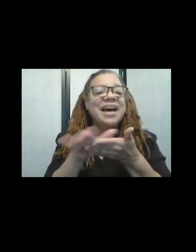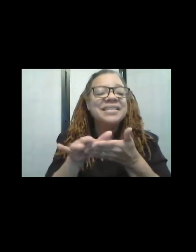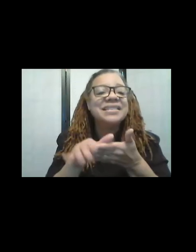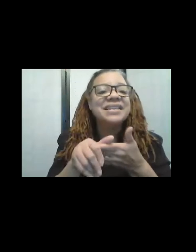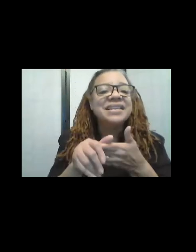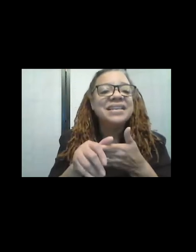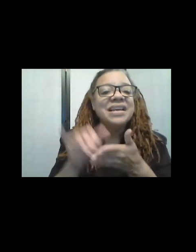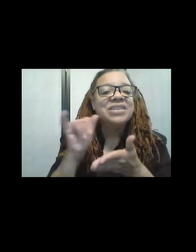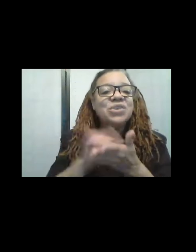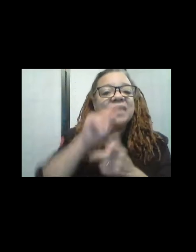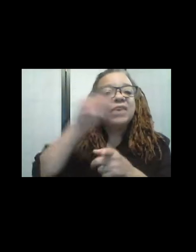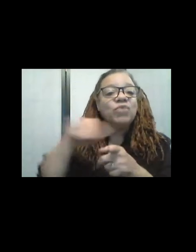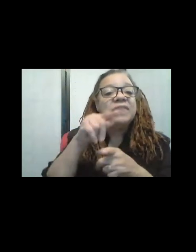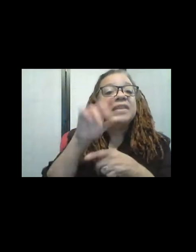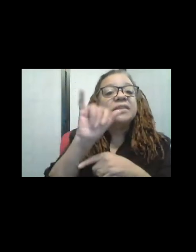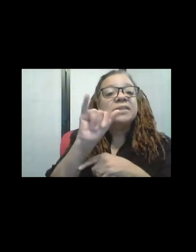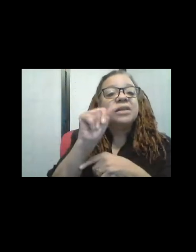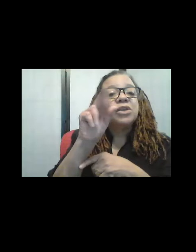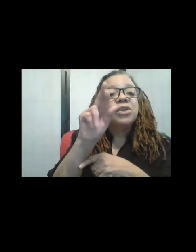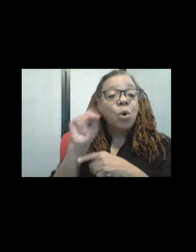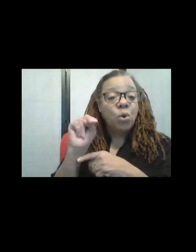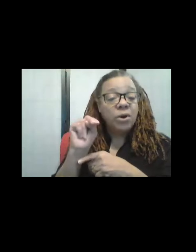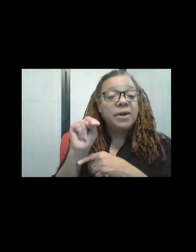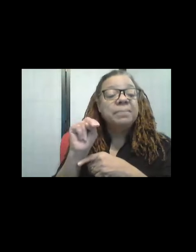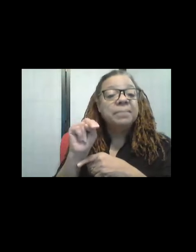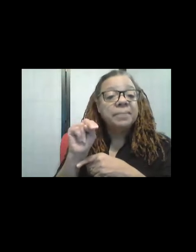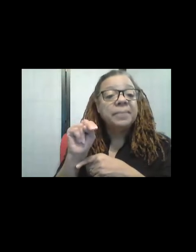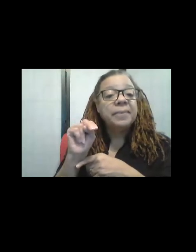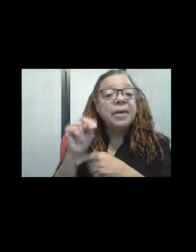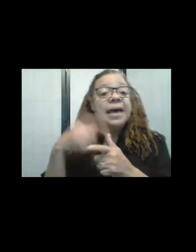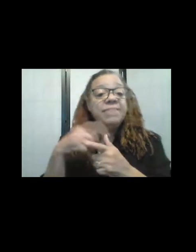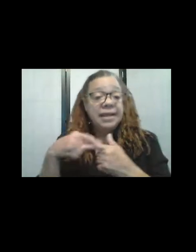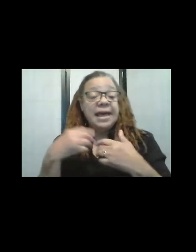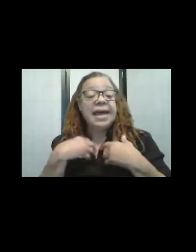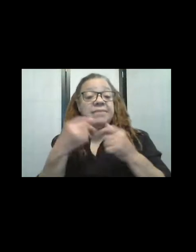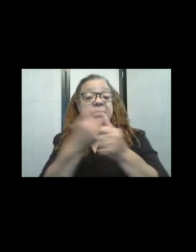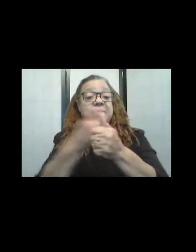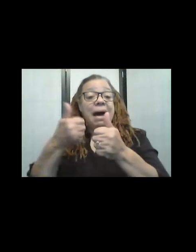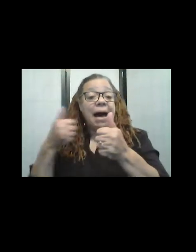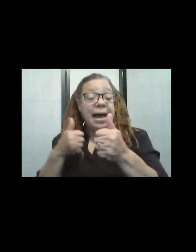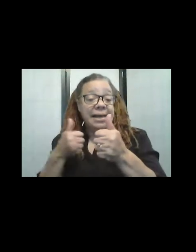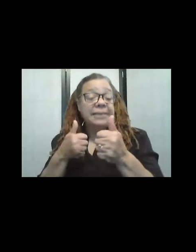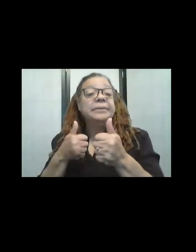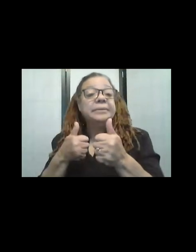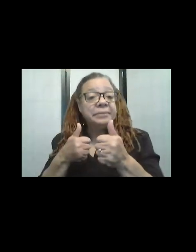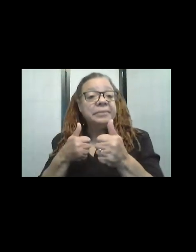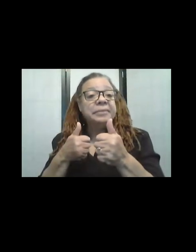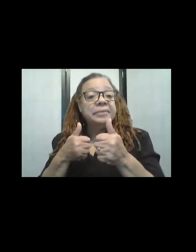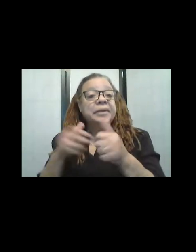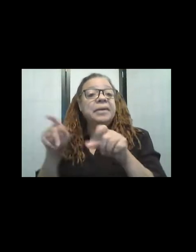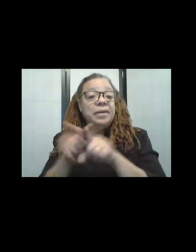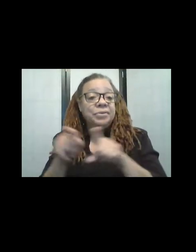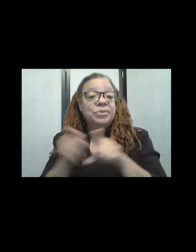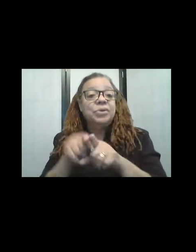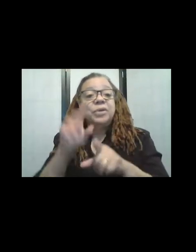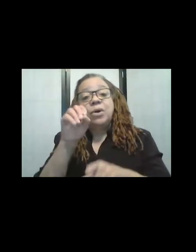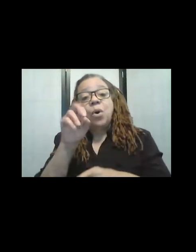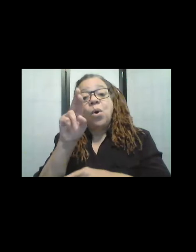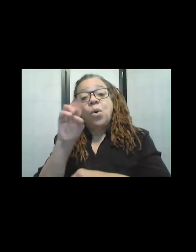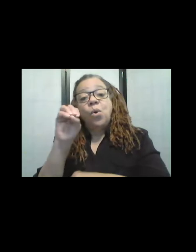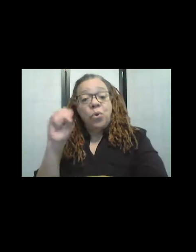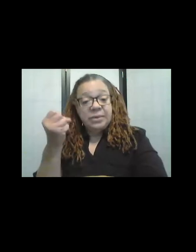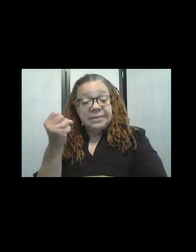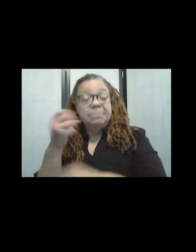actually yarn, um, and then they have oars behind. sometimes I also would for the oars, um, and...